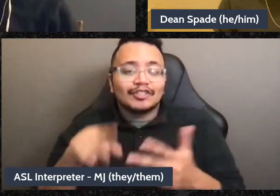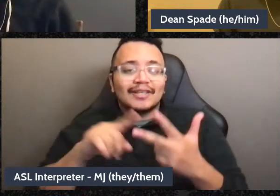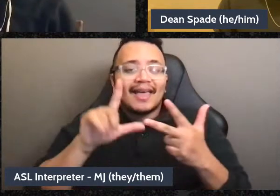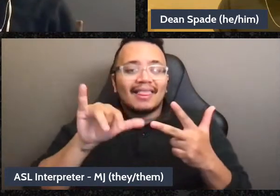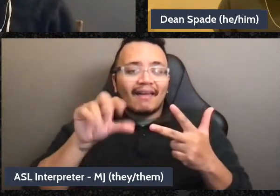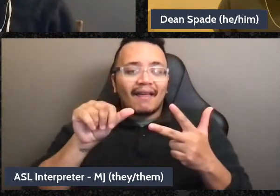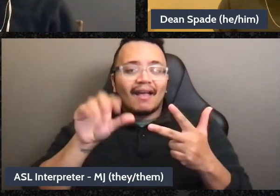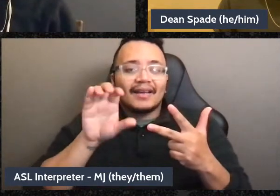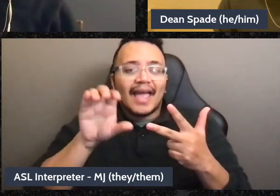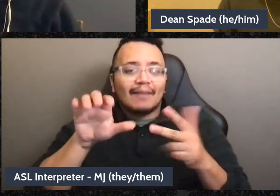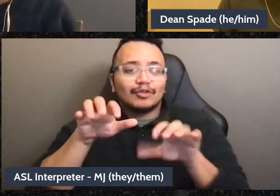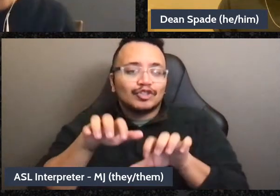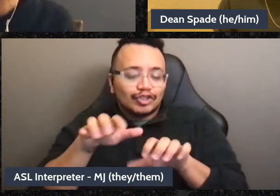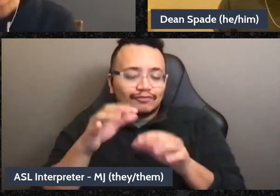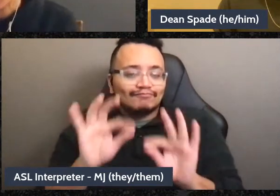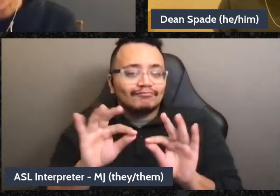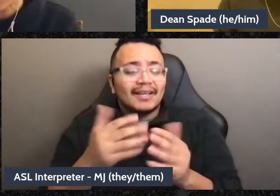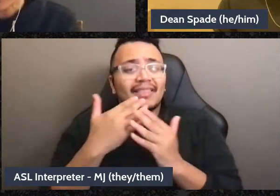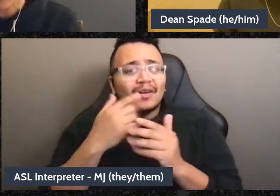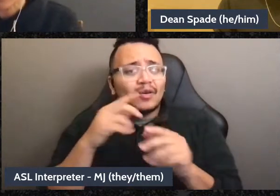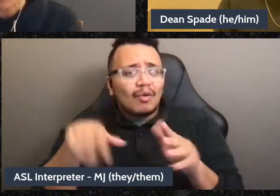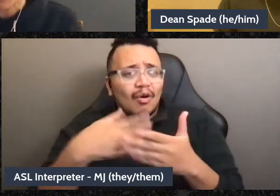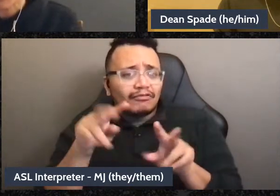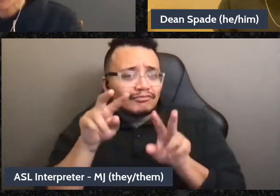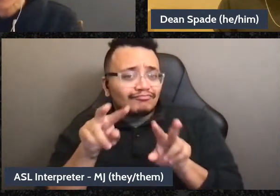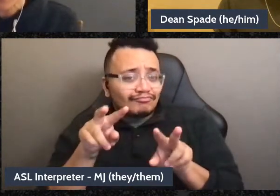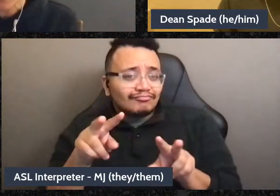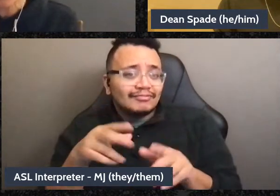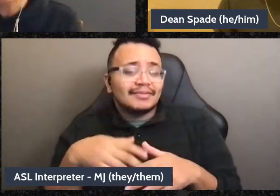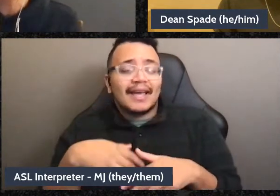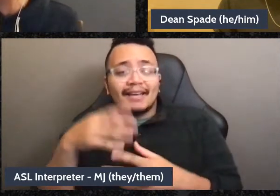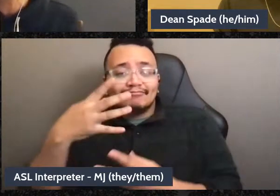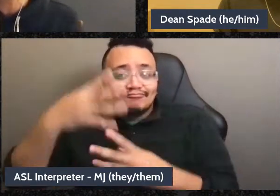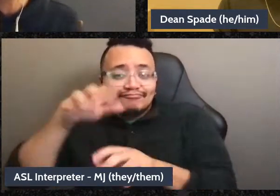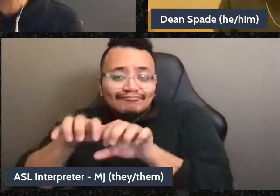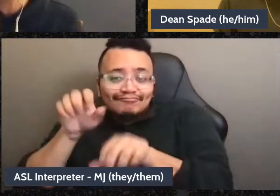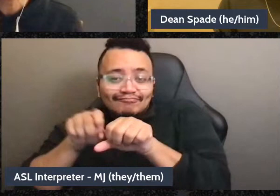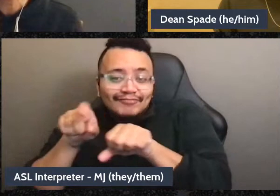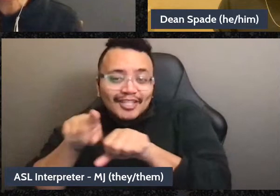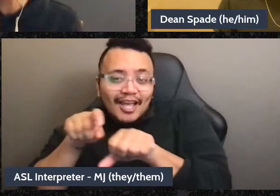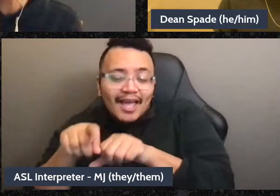um, and to everyone who was chatting and part of the polls. Thanks so much